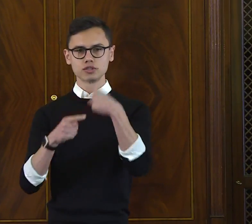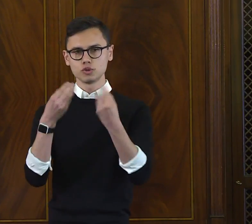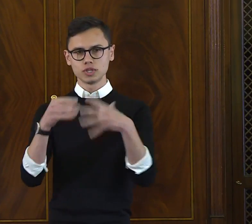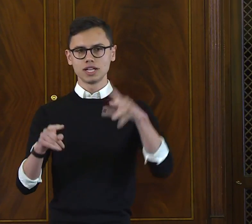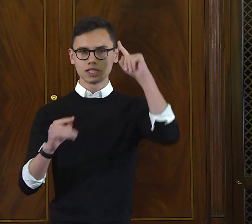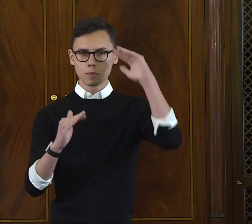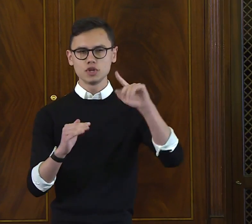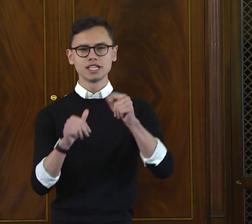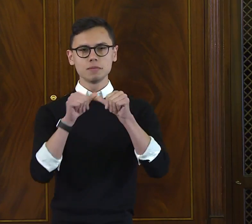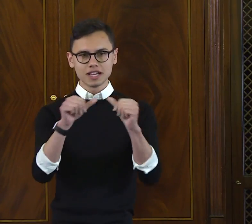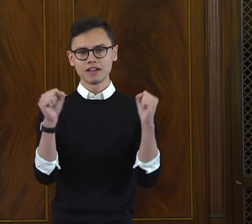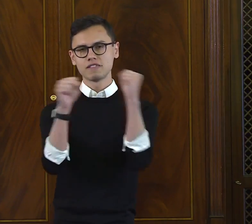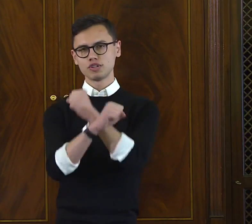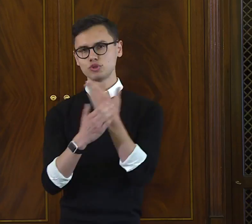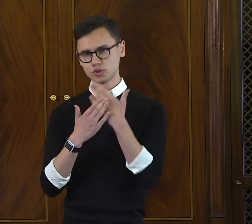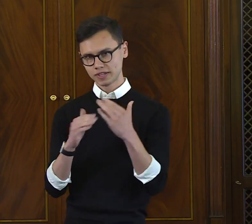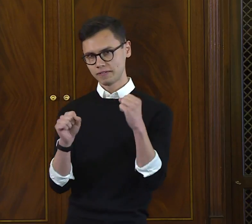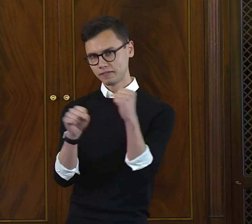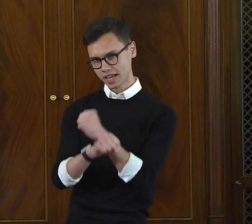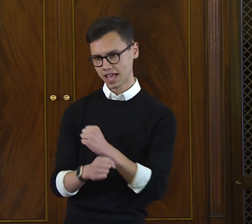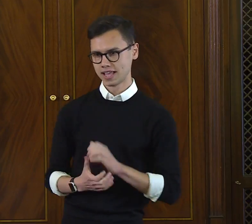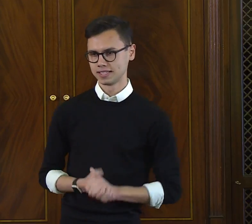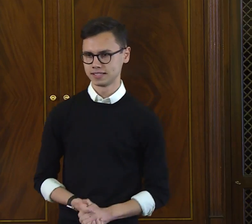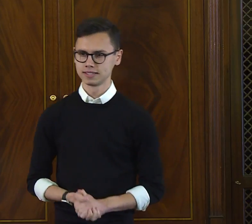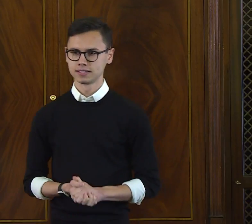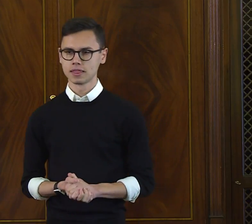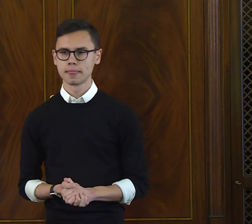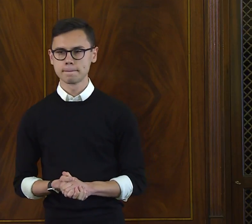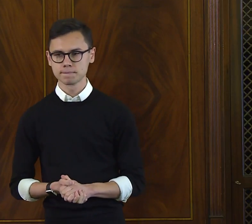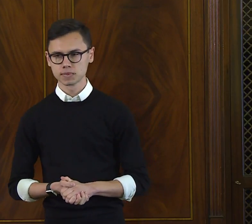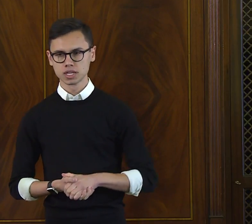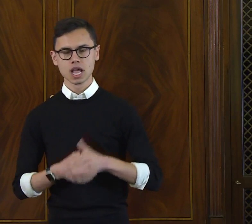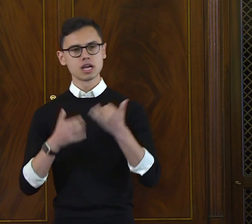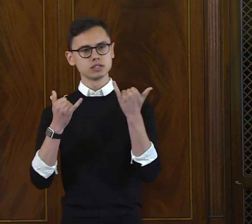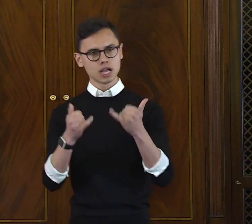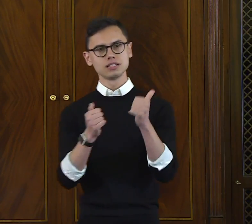as a place to never lose hope when it comes to fighting the good fight.